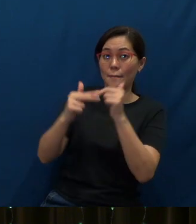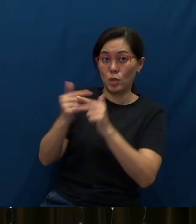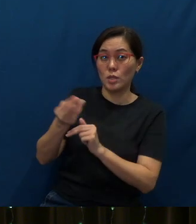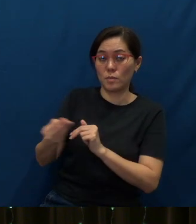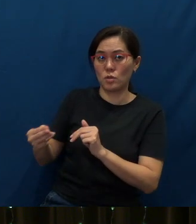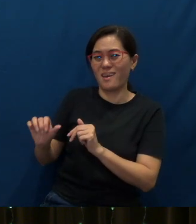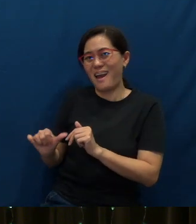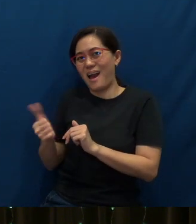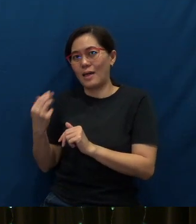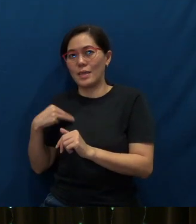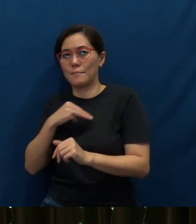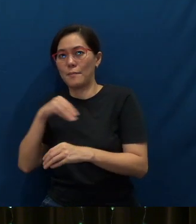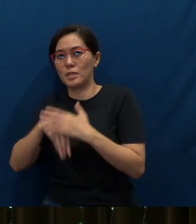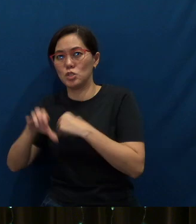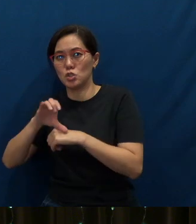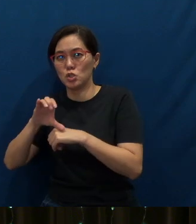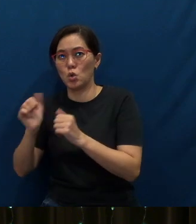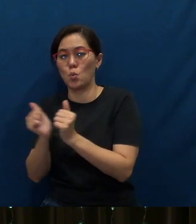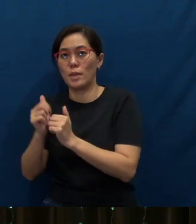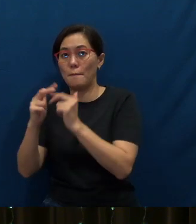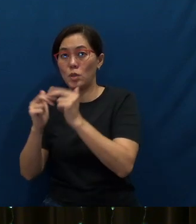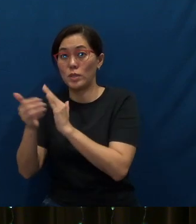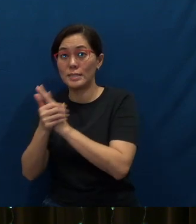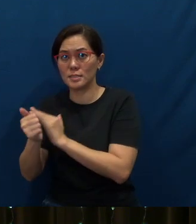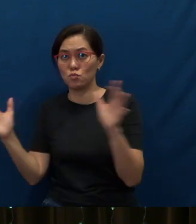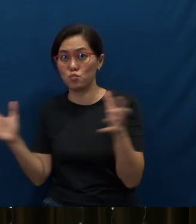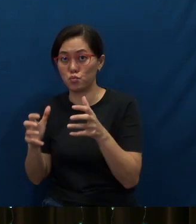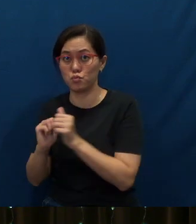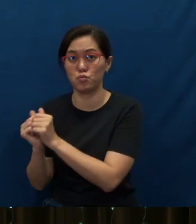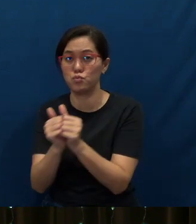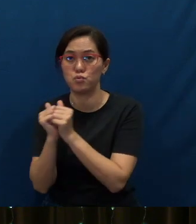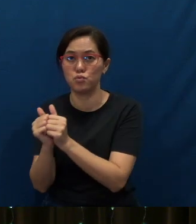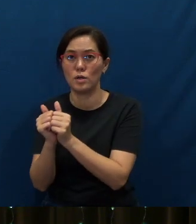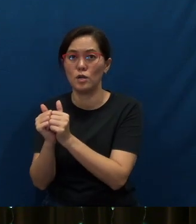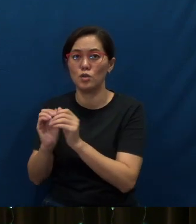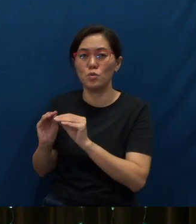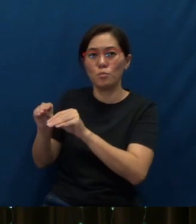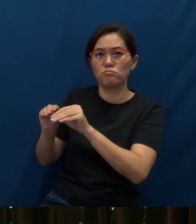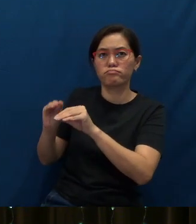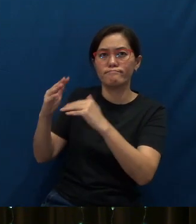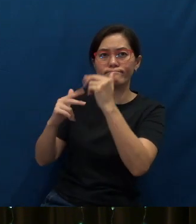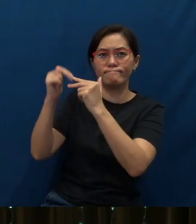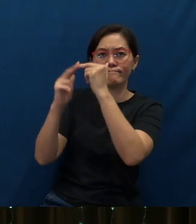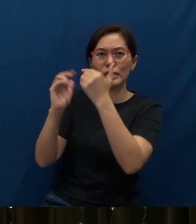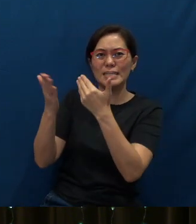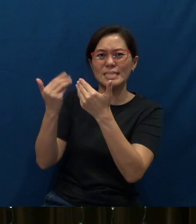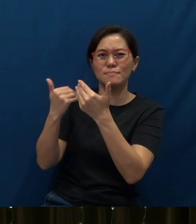members of the church with building skills came together to put up this very simple, but effective church building.